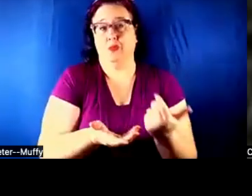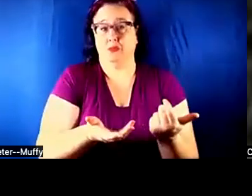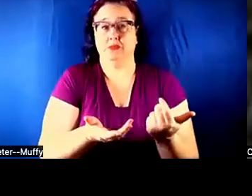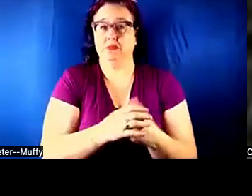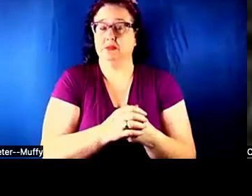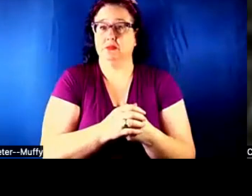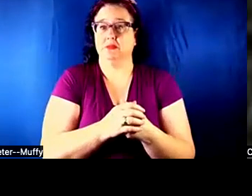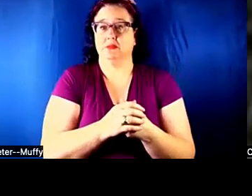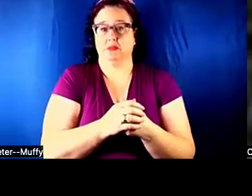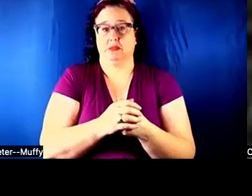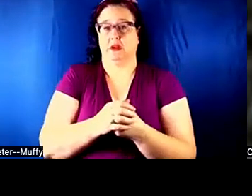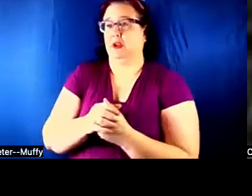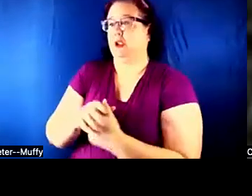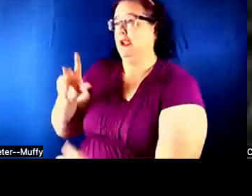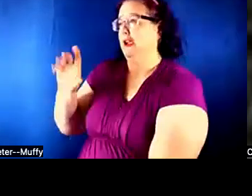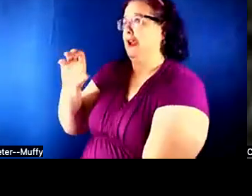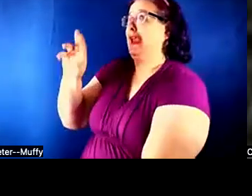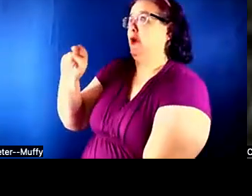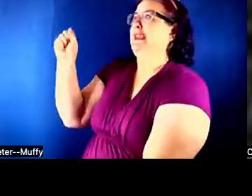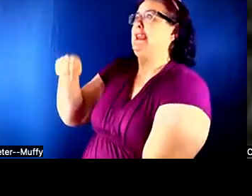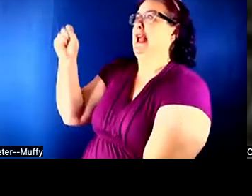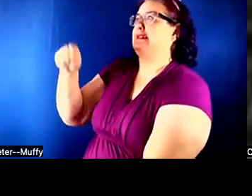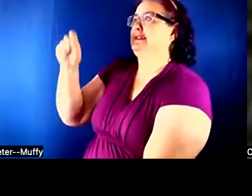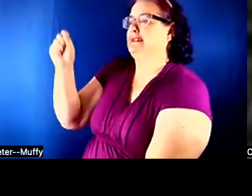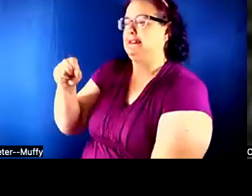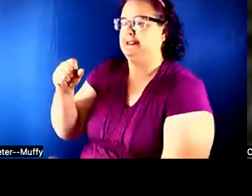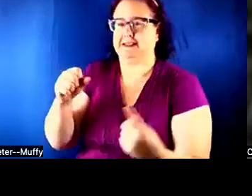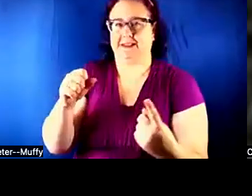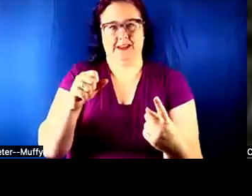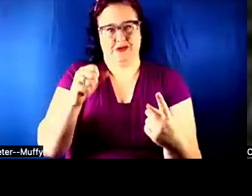KNOWN TO PEOPLE OUT THERE AND INDUSTRY AND PRACTITIONERS.